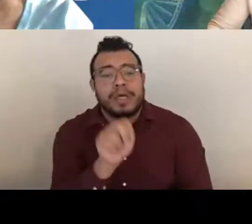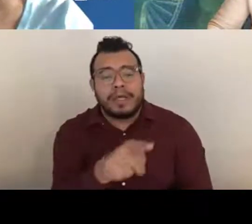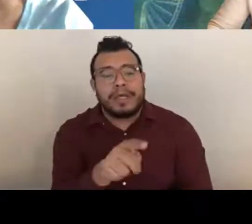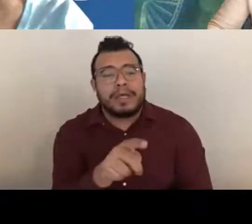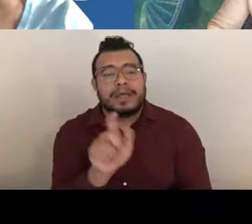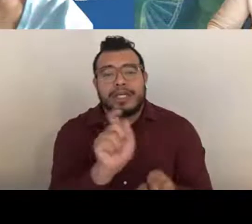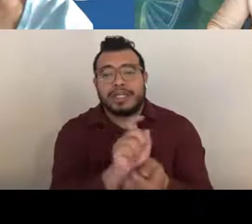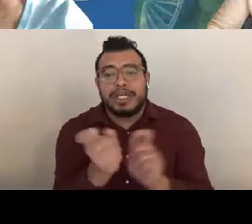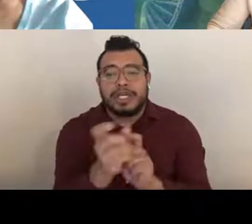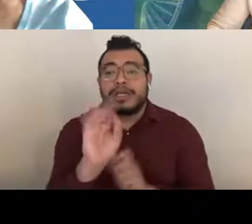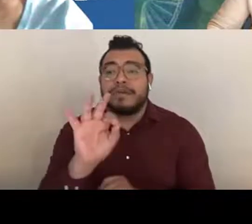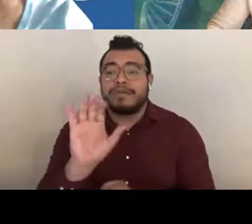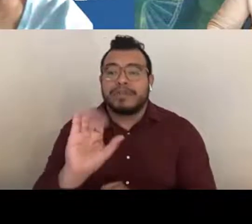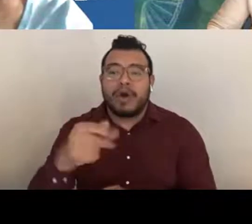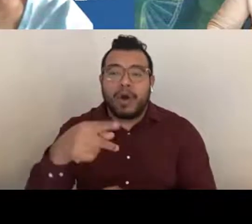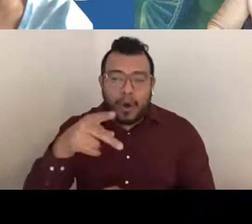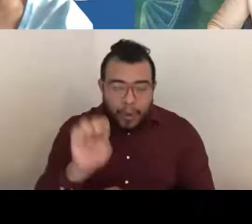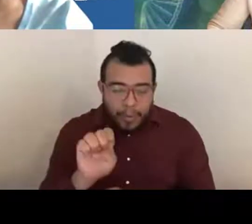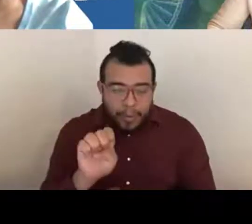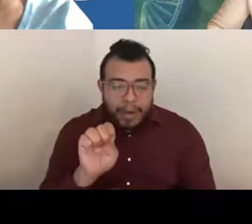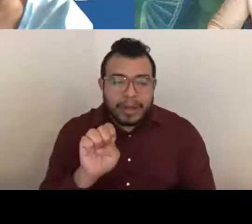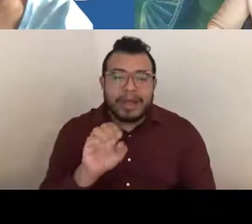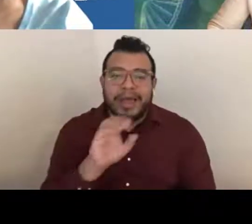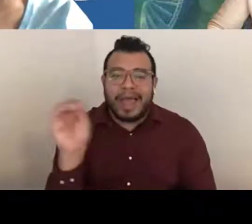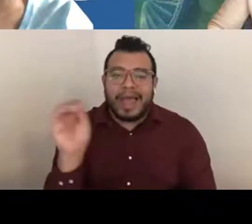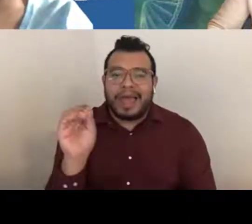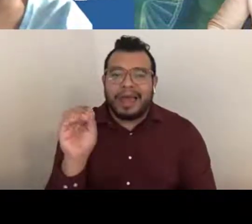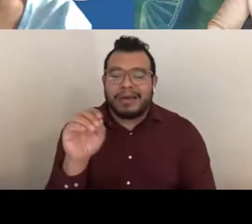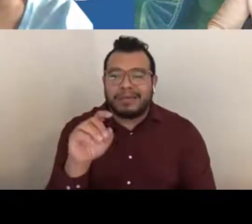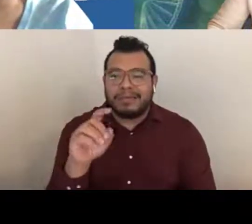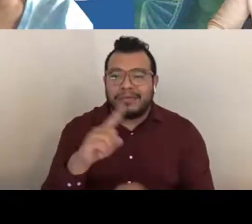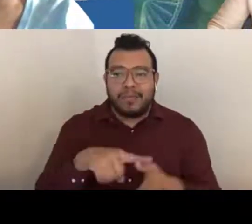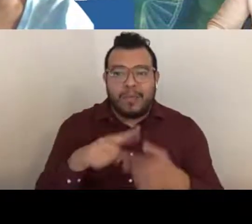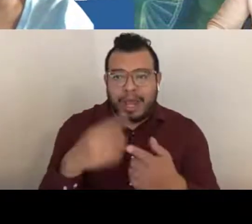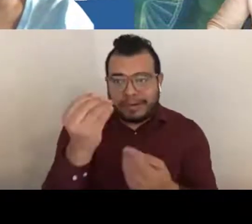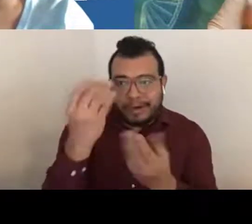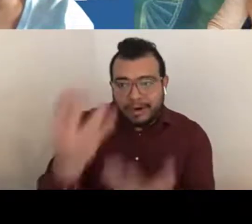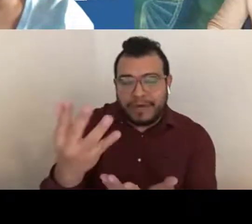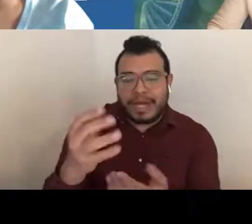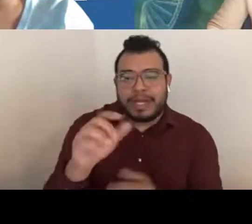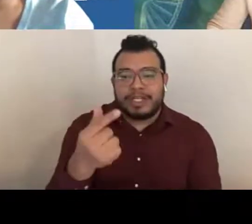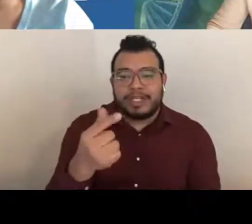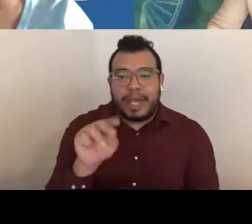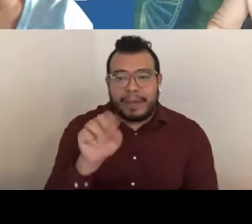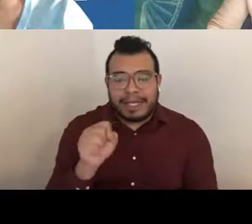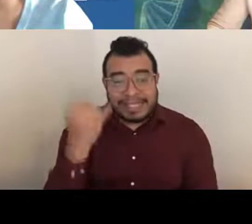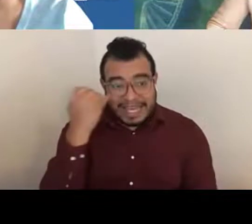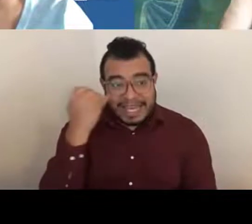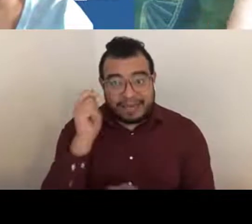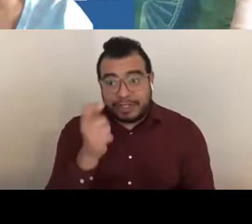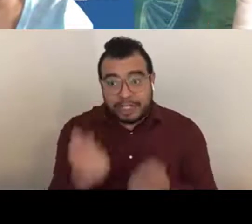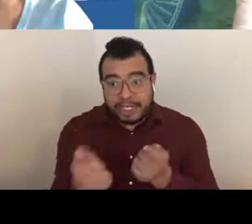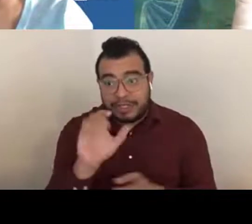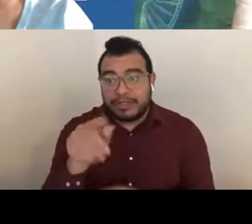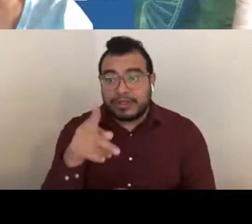and when they should notify their GMS if there's a change in scope? Susan Medve: A change in scope regarding the carryover